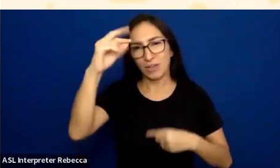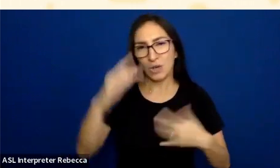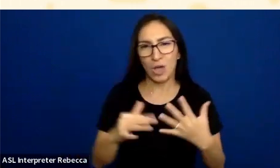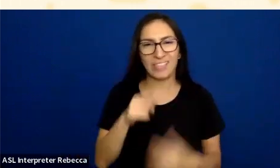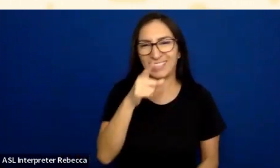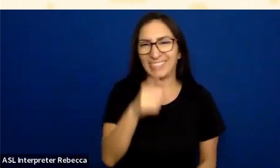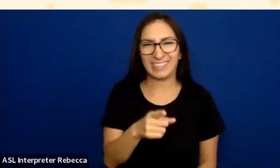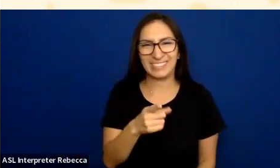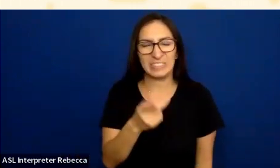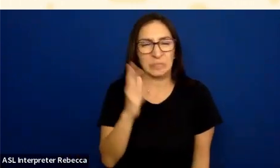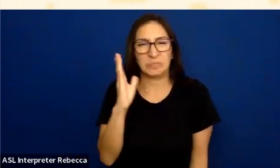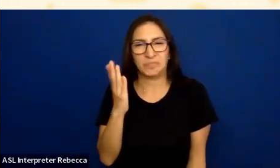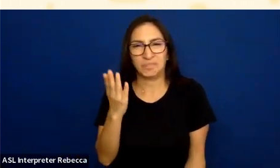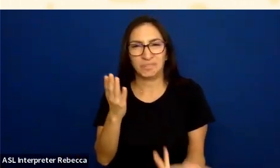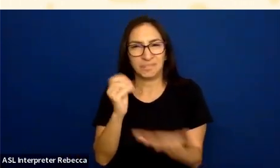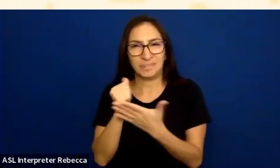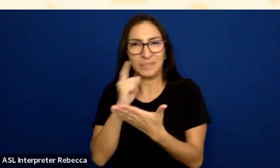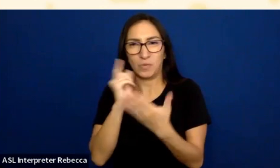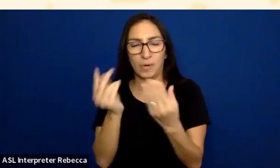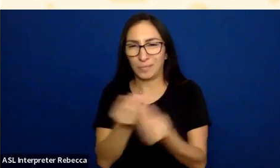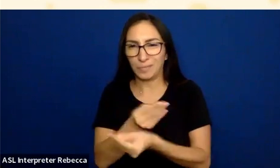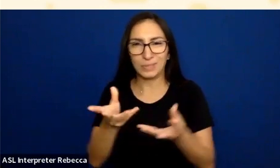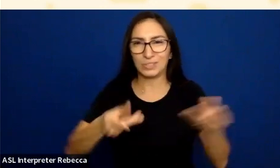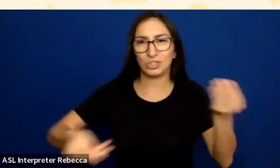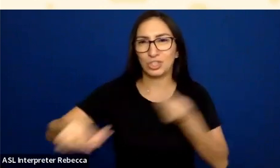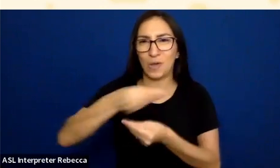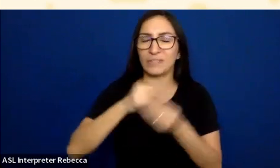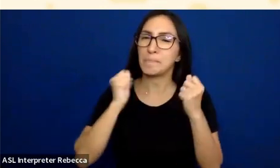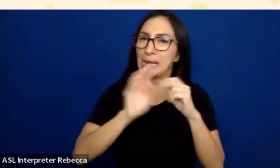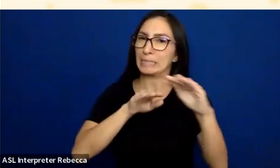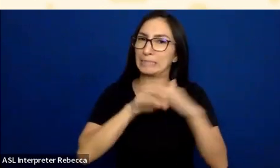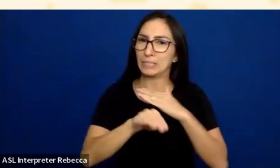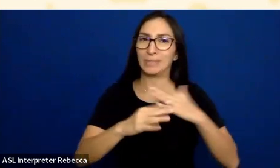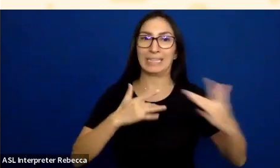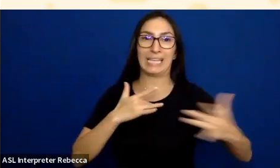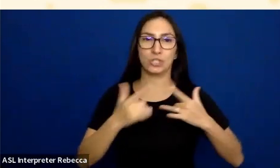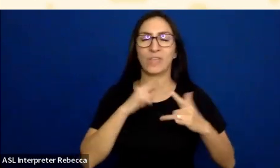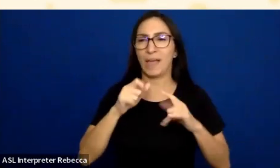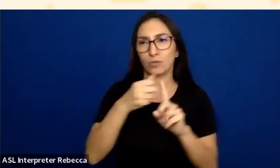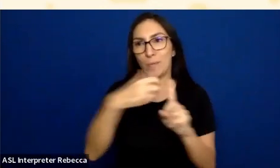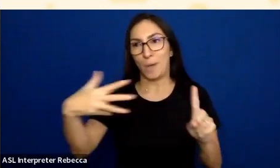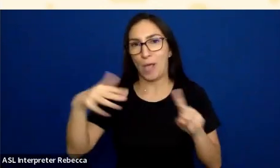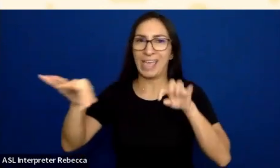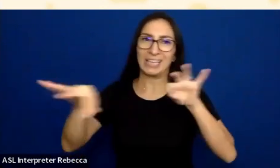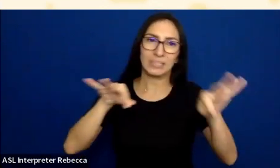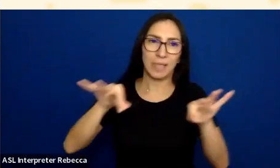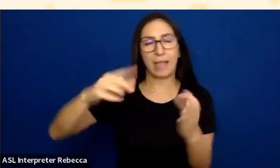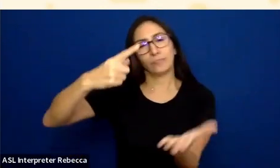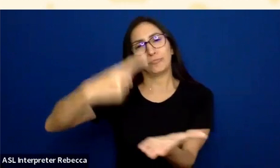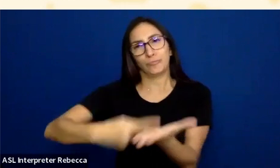There's a lot of accessibility issues that need to be explained and talked through. But what I do want to share is a page with several related resources.